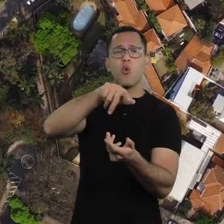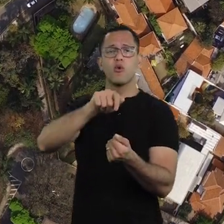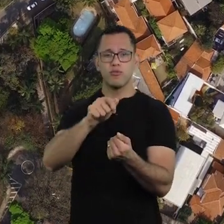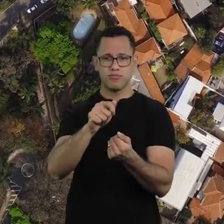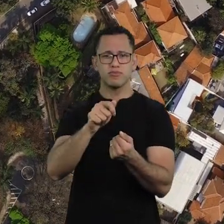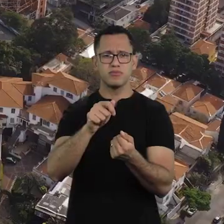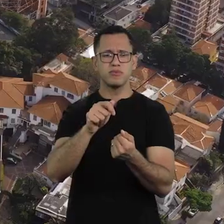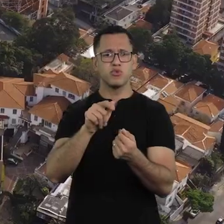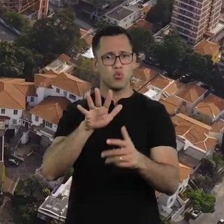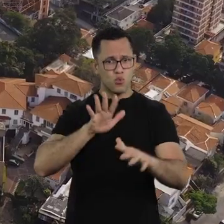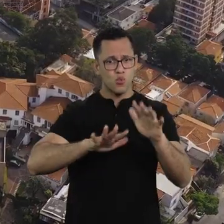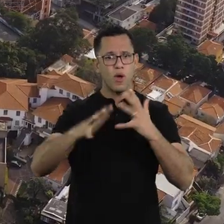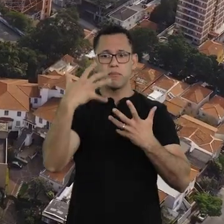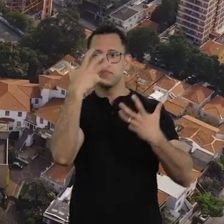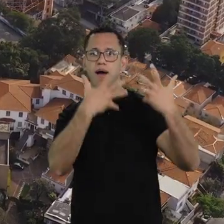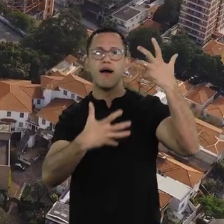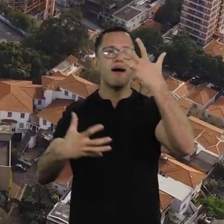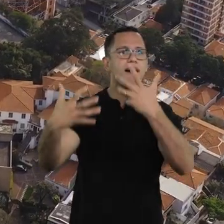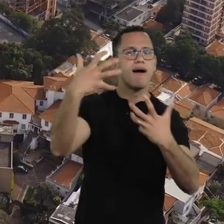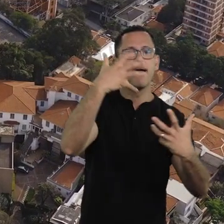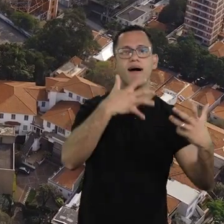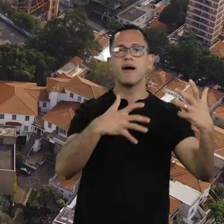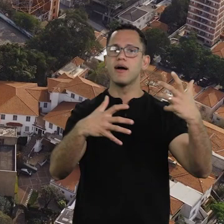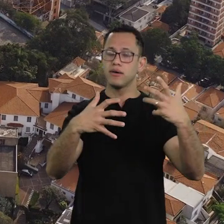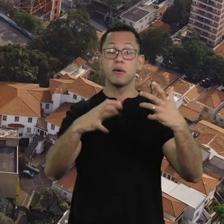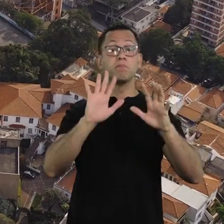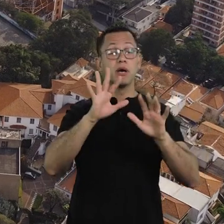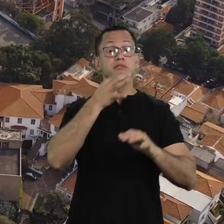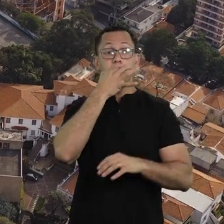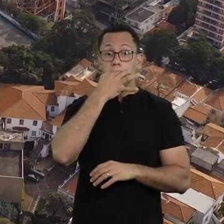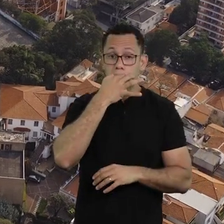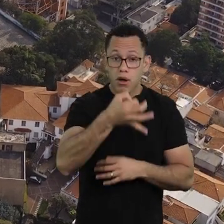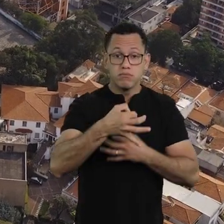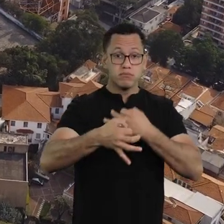Without so many passions, Being critical